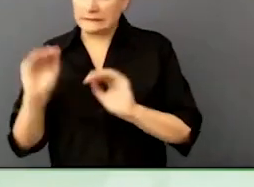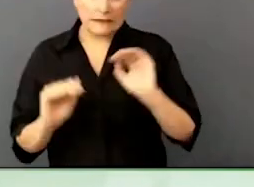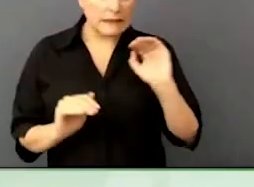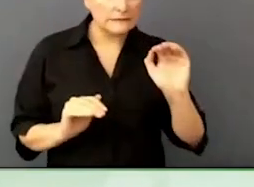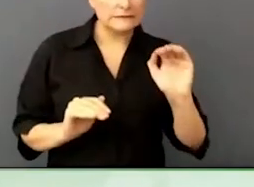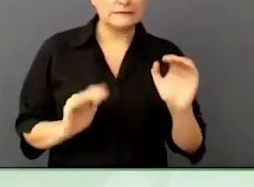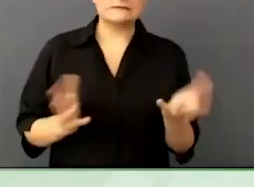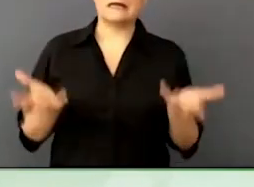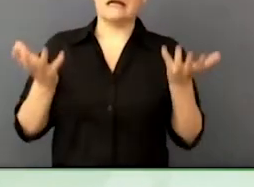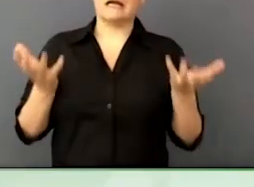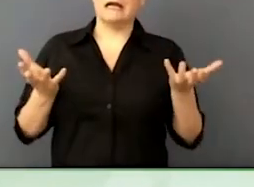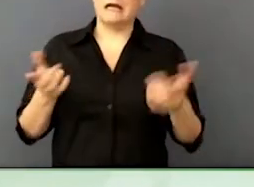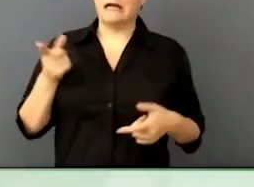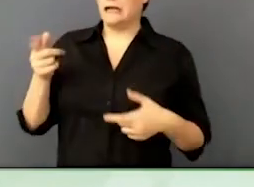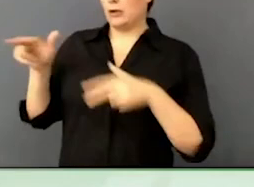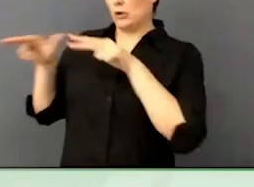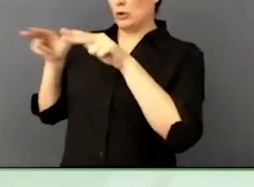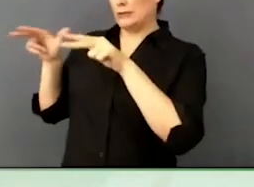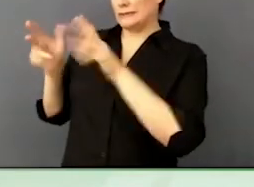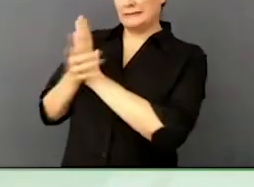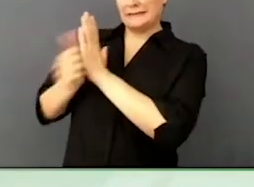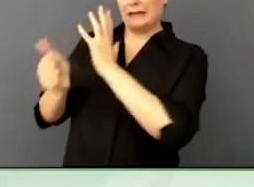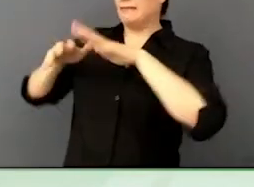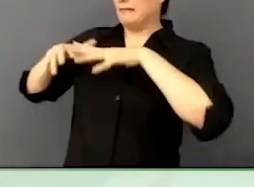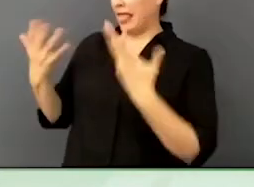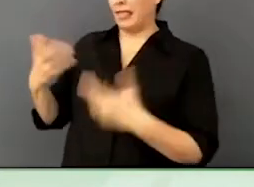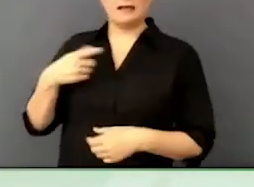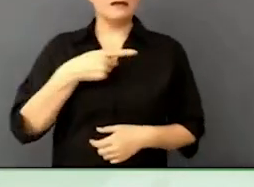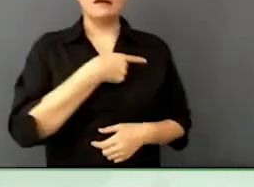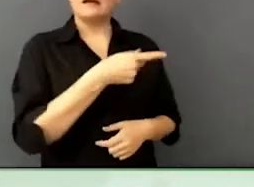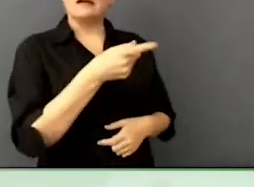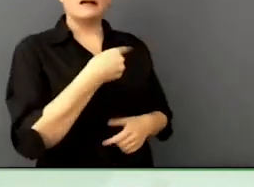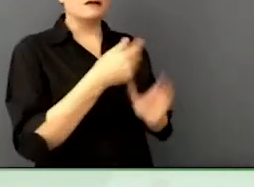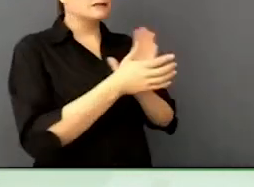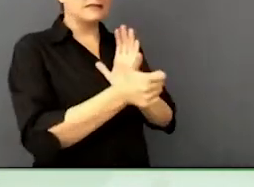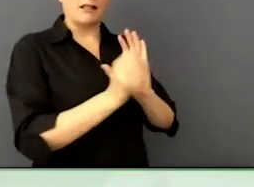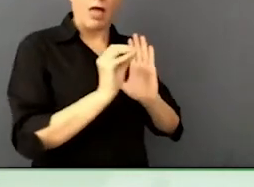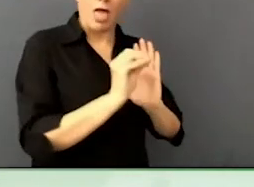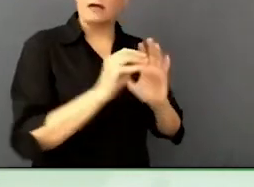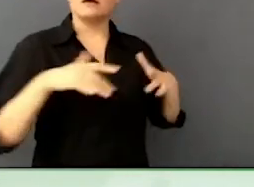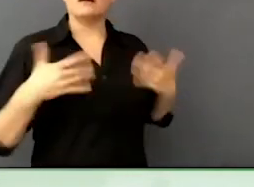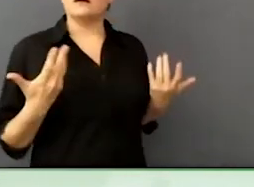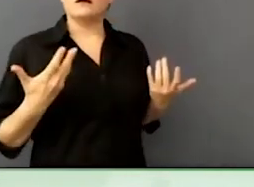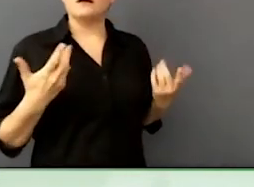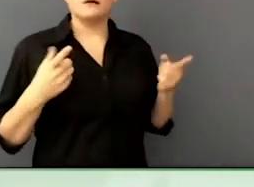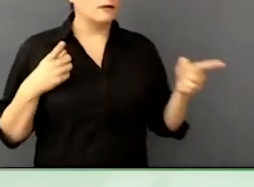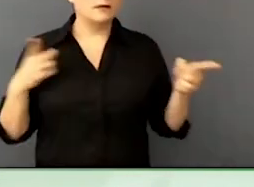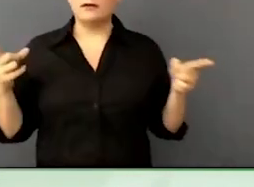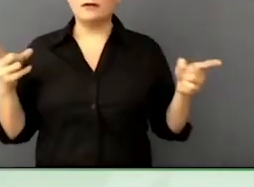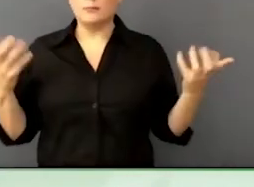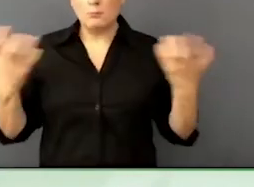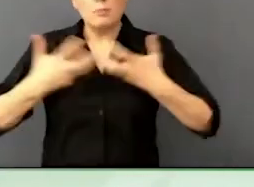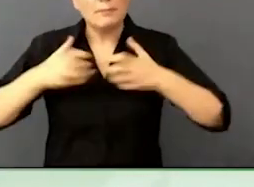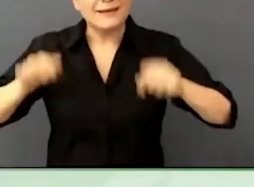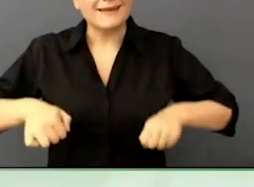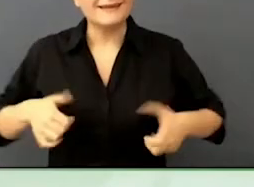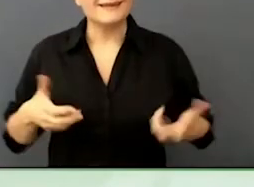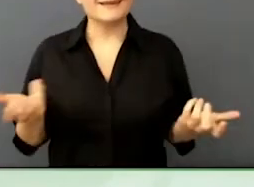market between the supply of the talent and the ability to attract that talent.